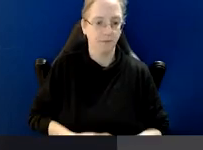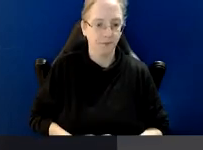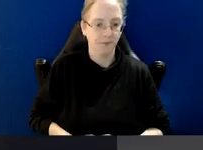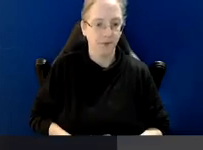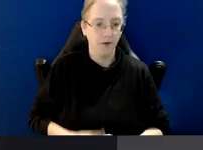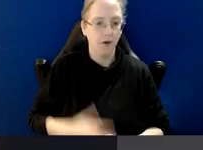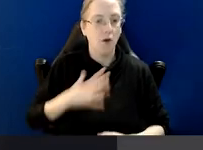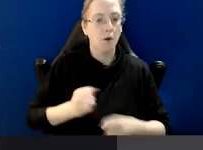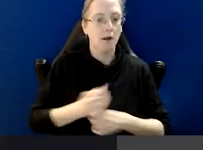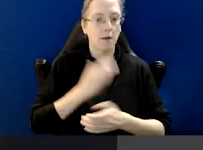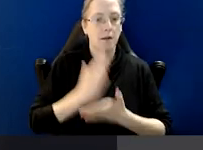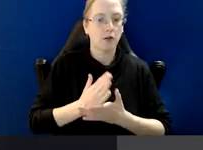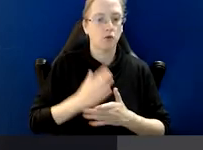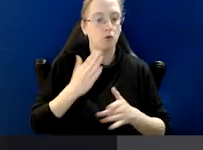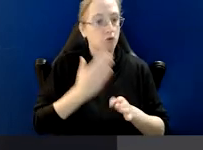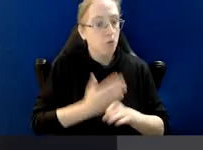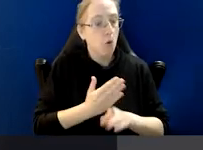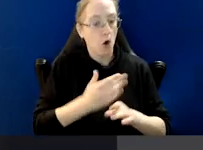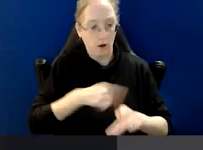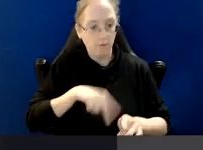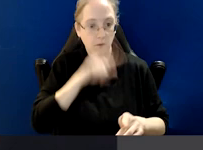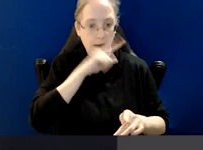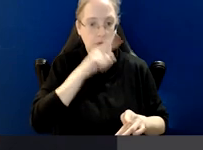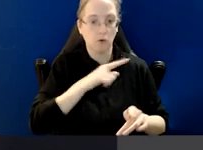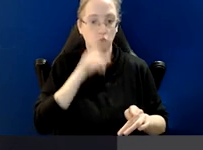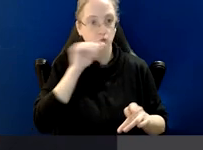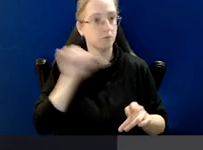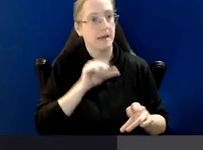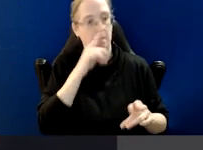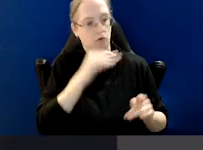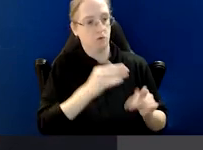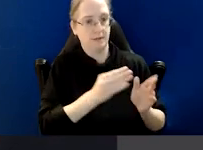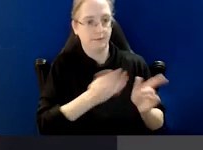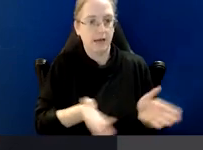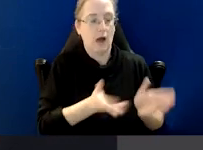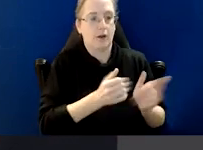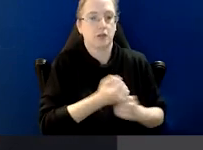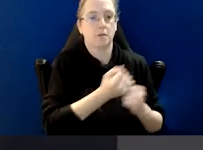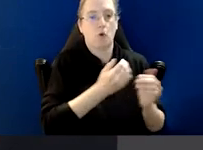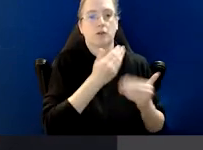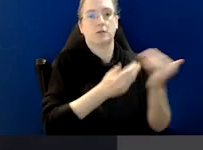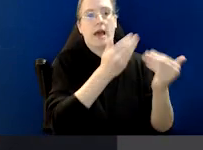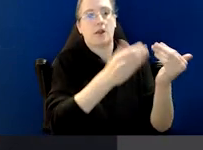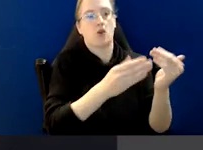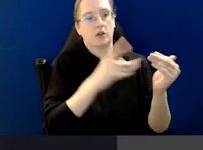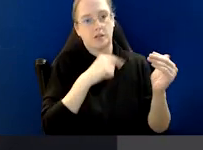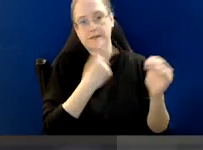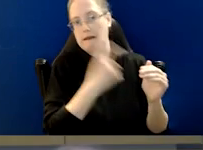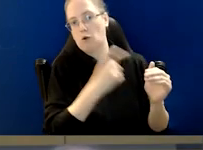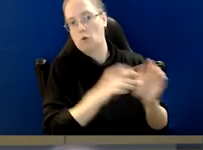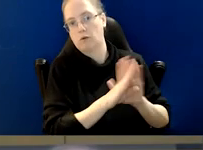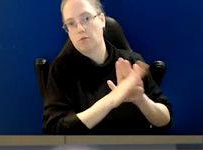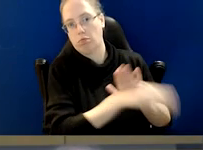must be seen to prosper and not perish on the wayside. Thanks for that, Paul.